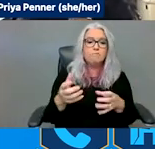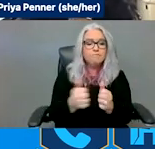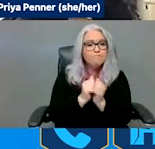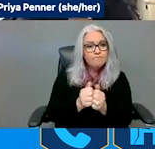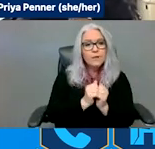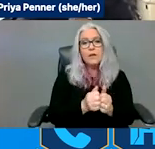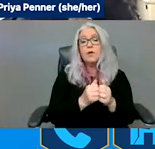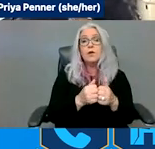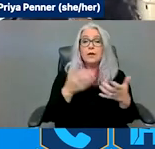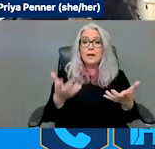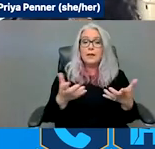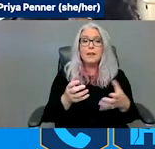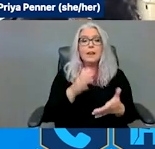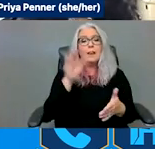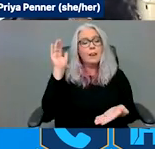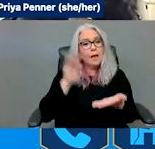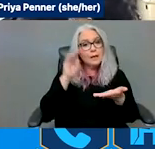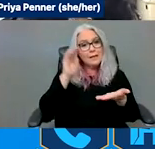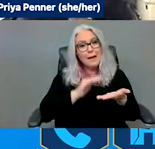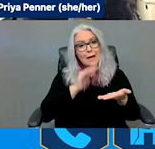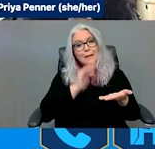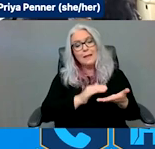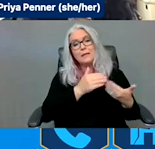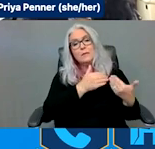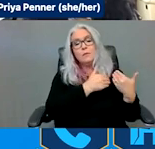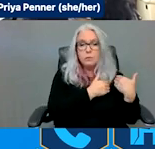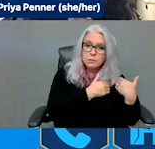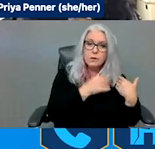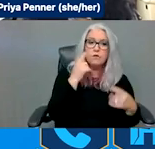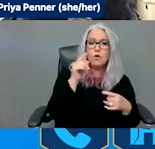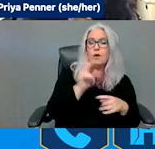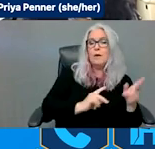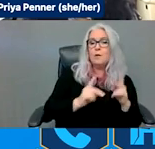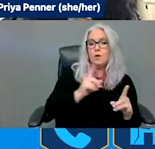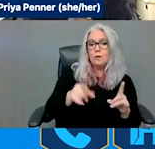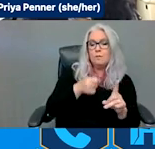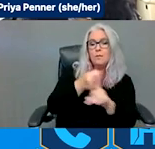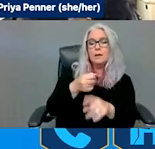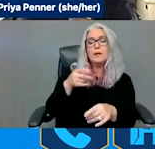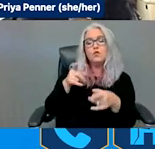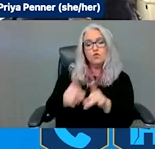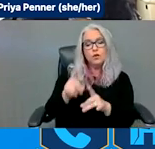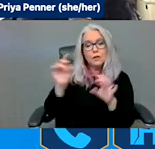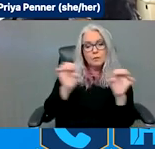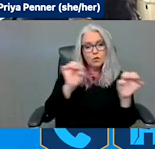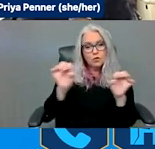disasters and emergencies. And also building relationships with local service providers that help people with disabilities